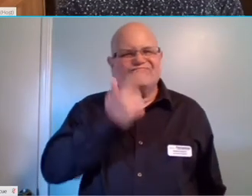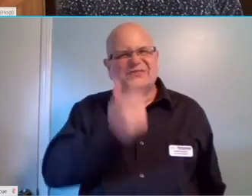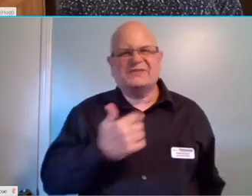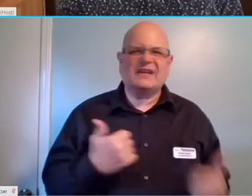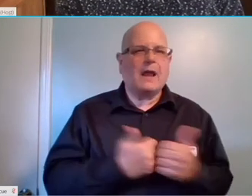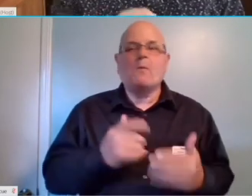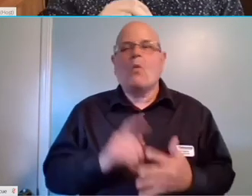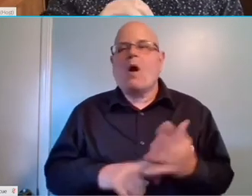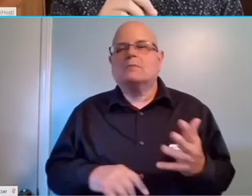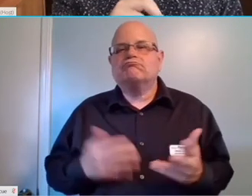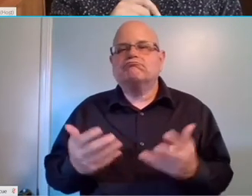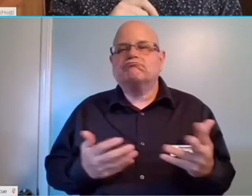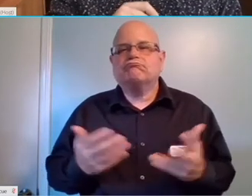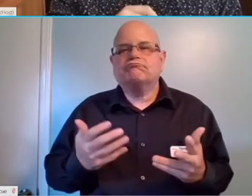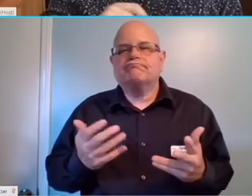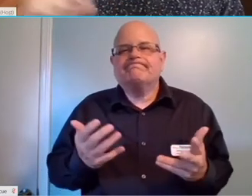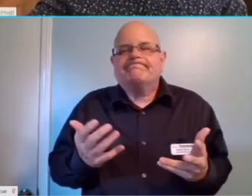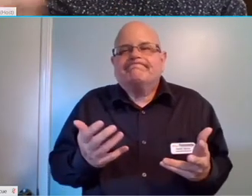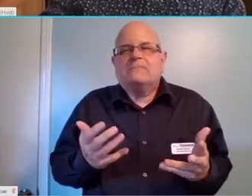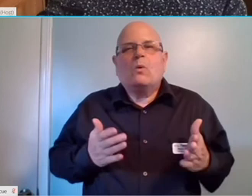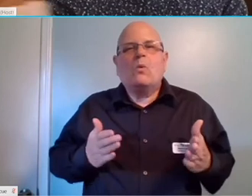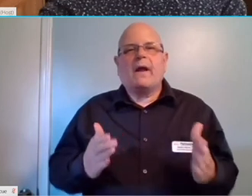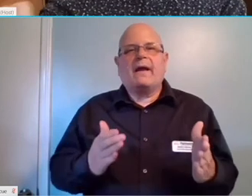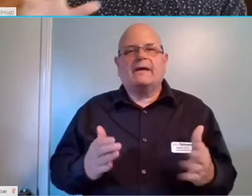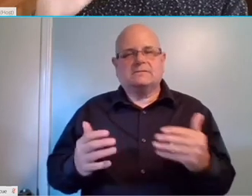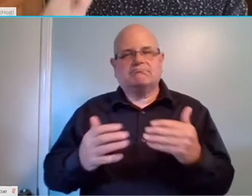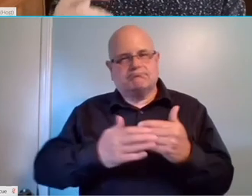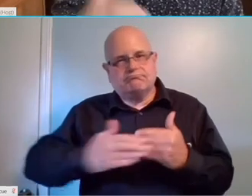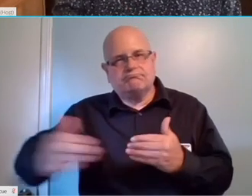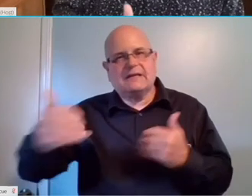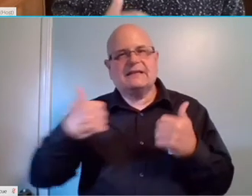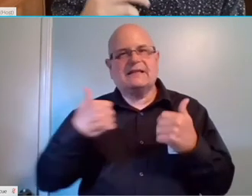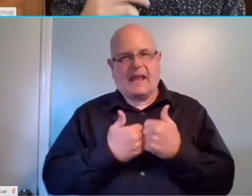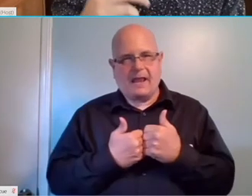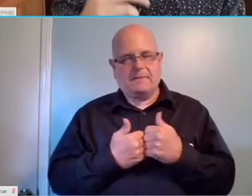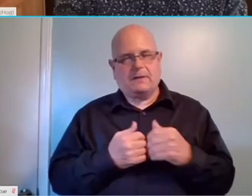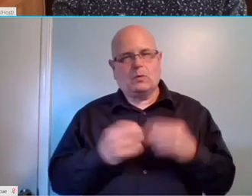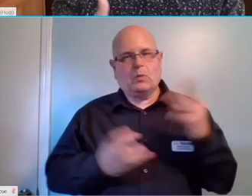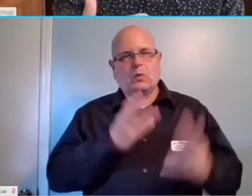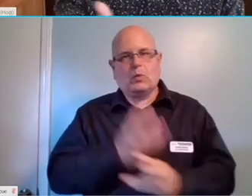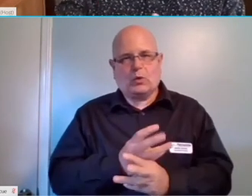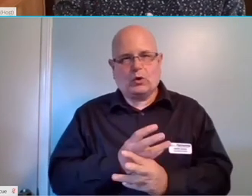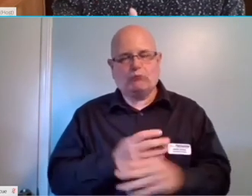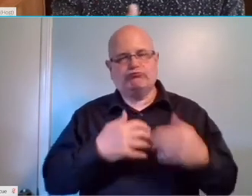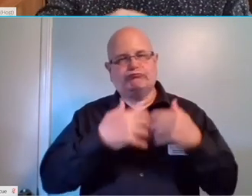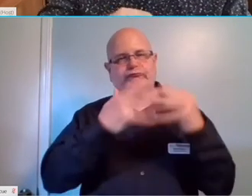some ways going forward that the gaming industry can pioneer different technologies that would